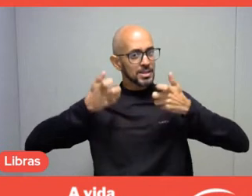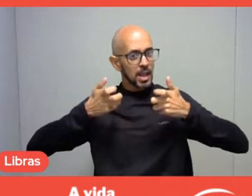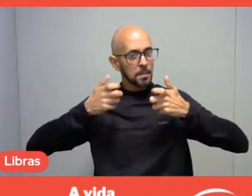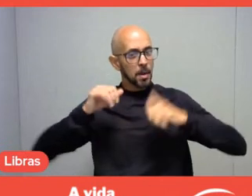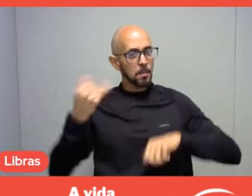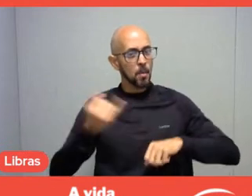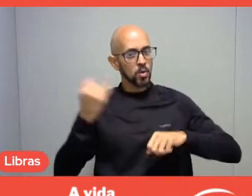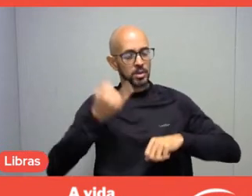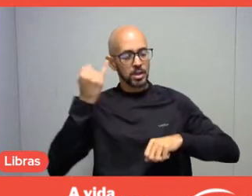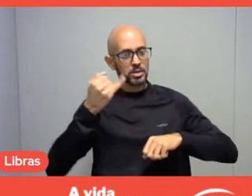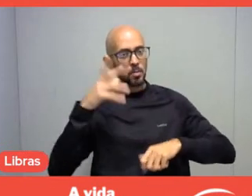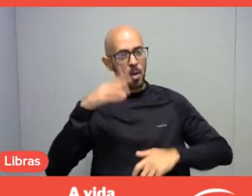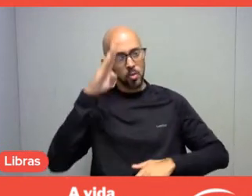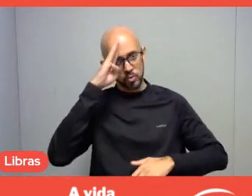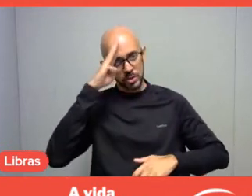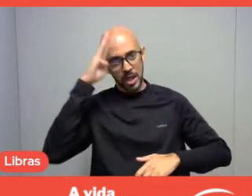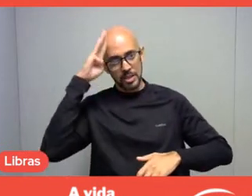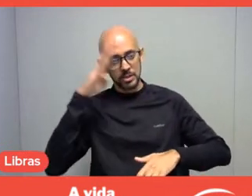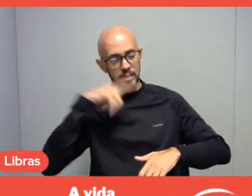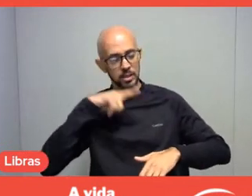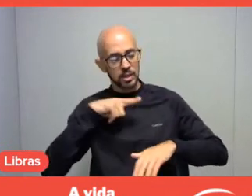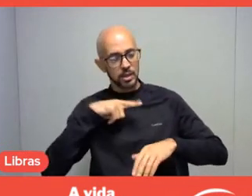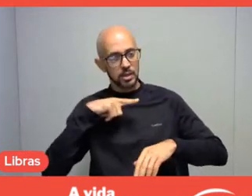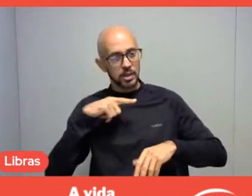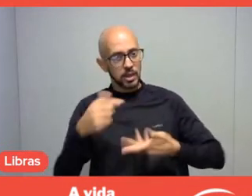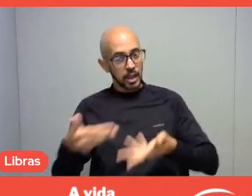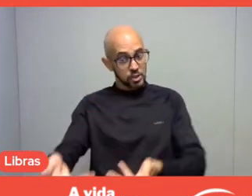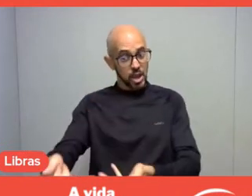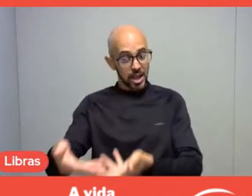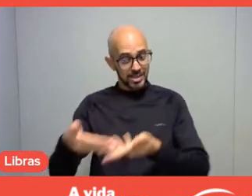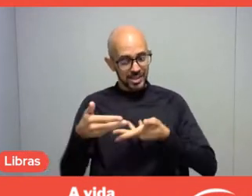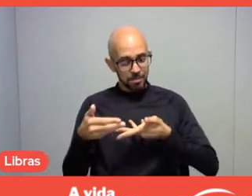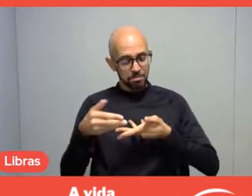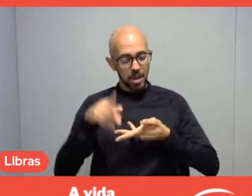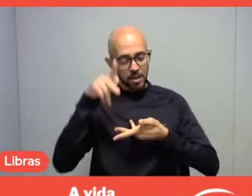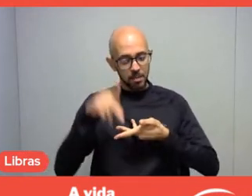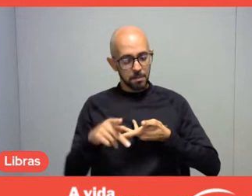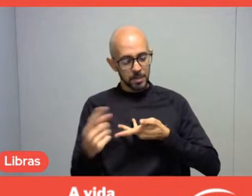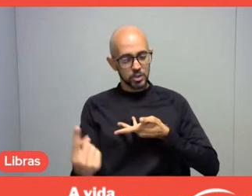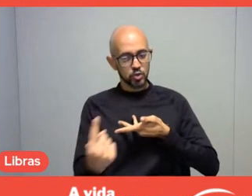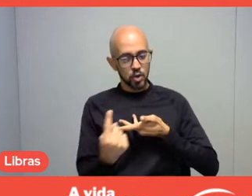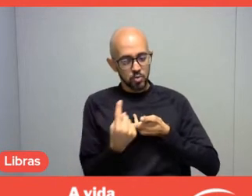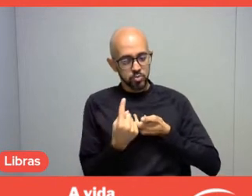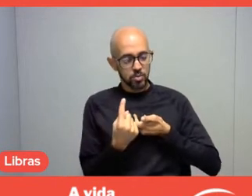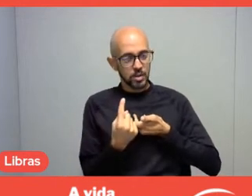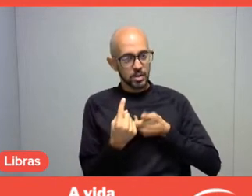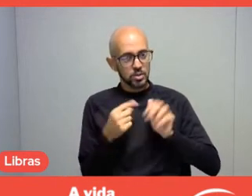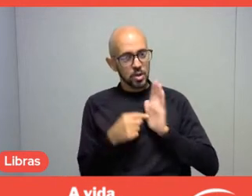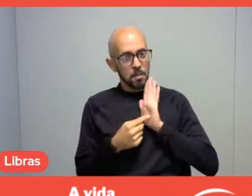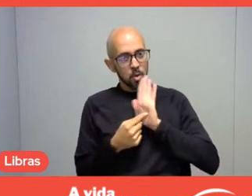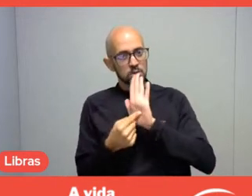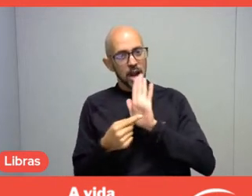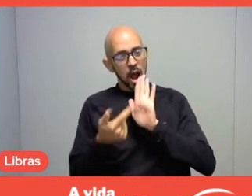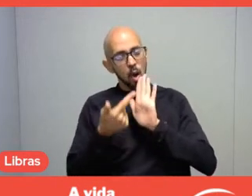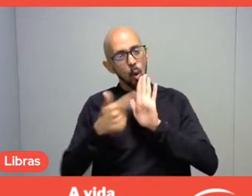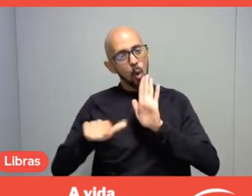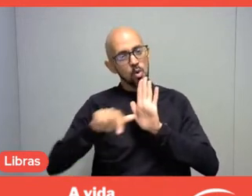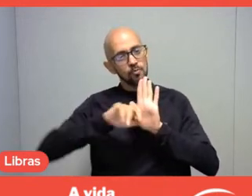for example, to welcome people, sometimes, and to show other leisure variables, the importance of leisure,